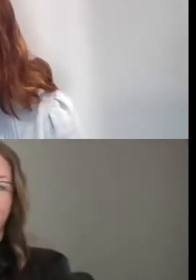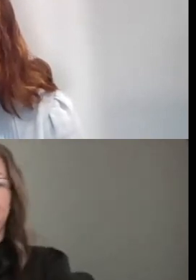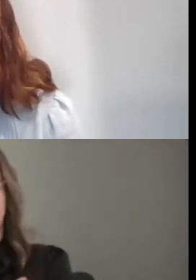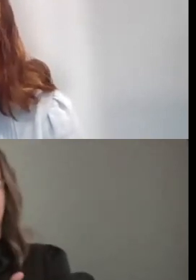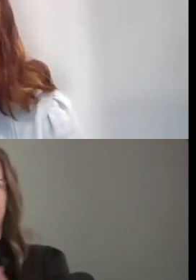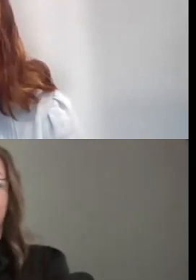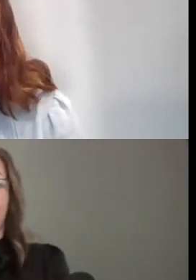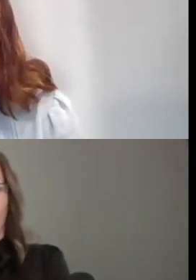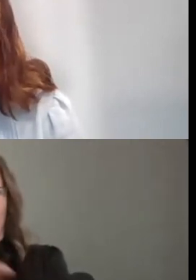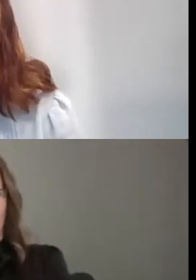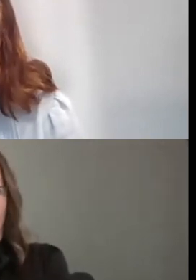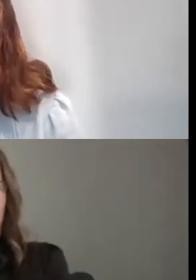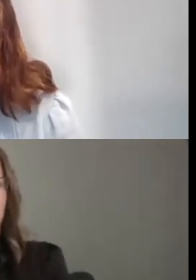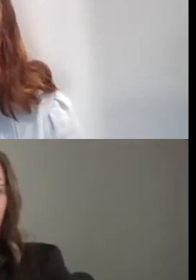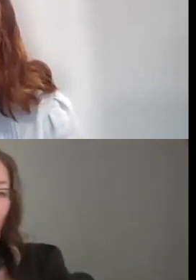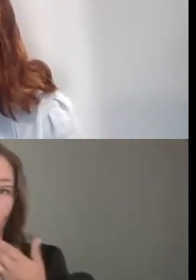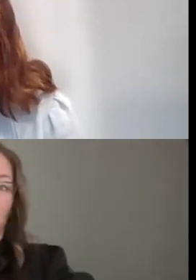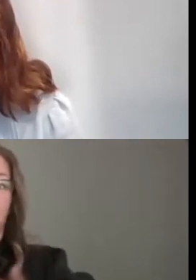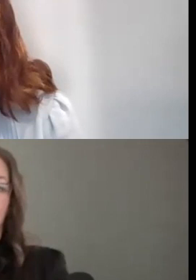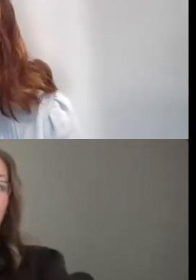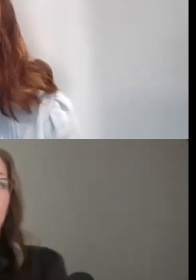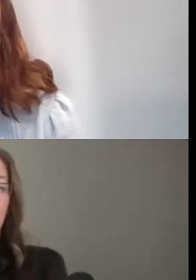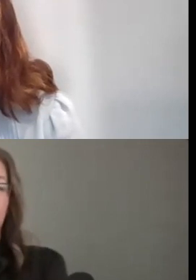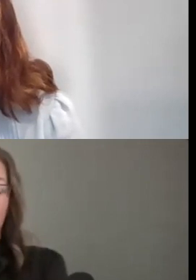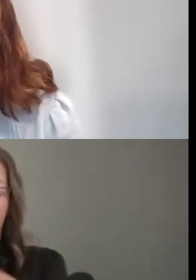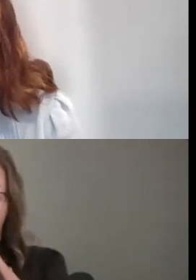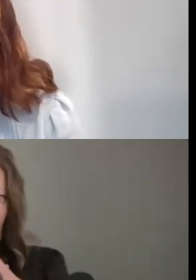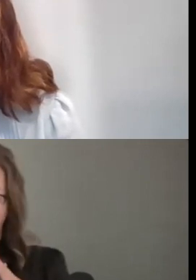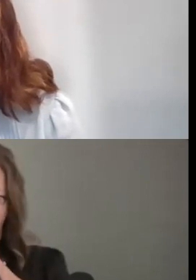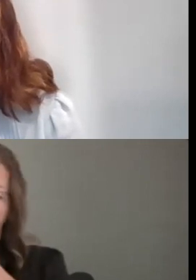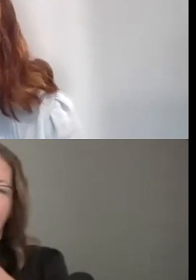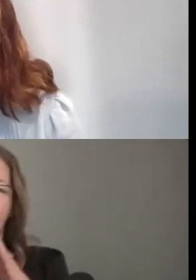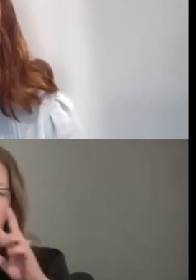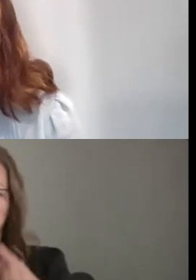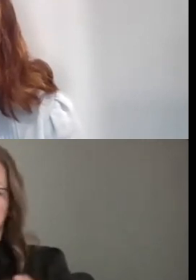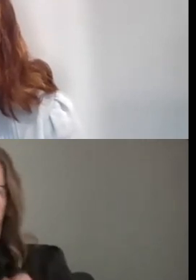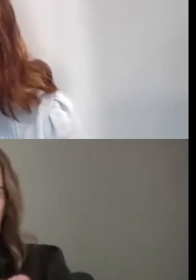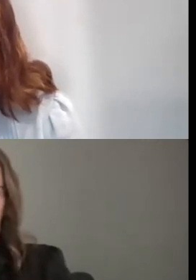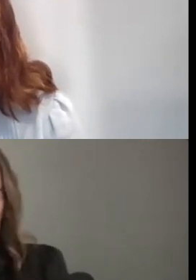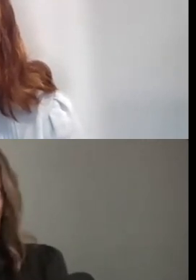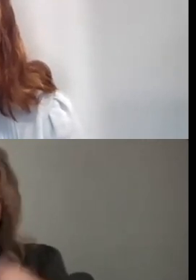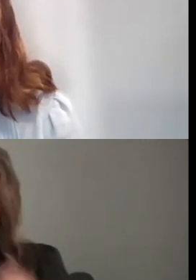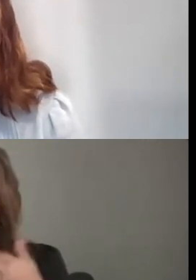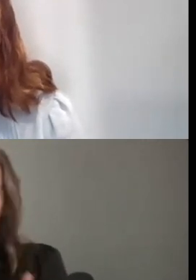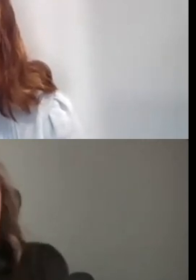IT IS VERY, THAT'S A THOROUGH AND RIGOROUS PROCESS SO IT DOES TAKE TIME.